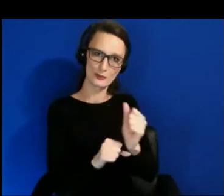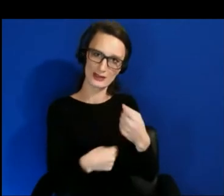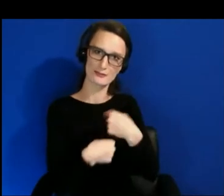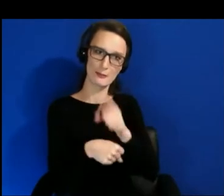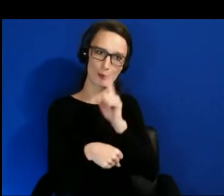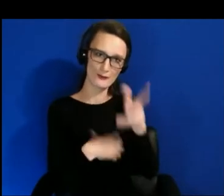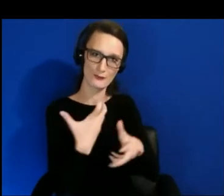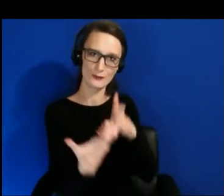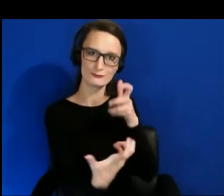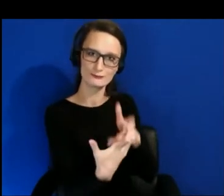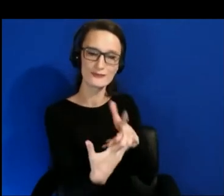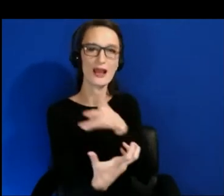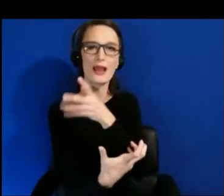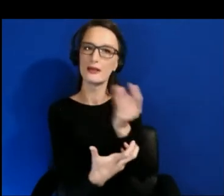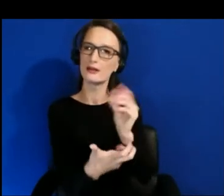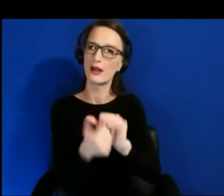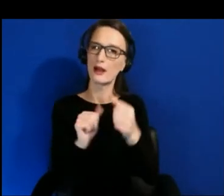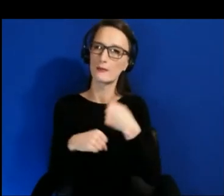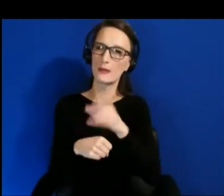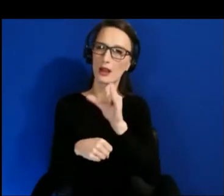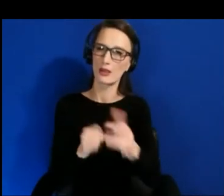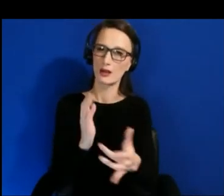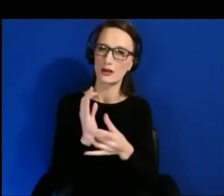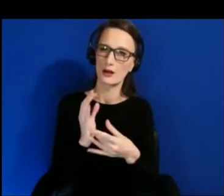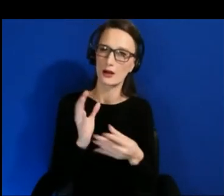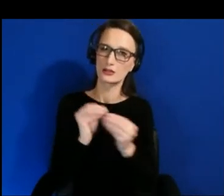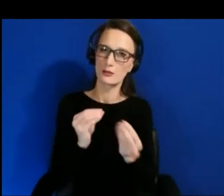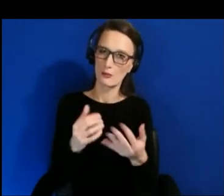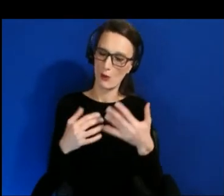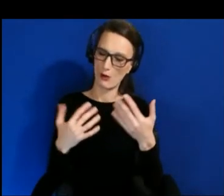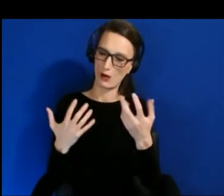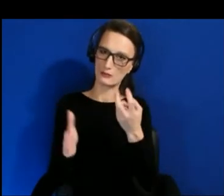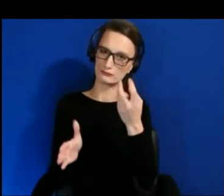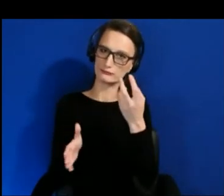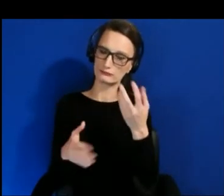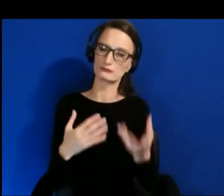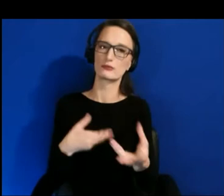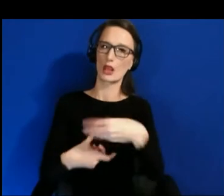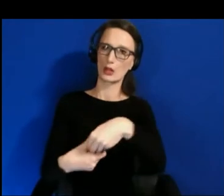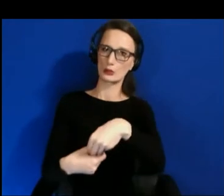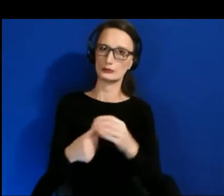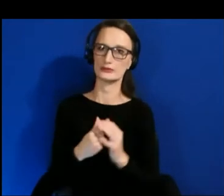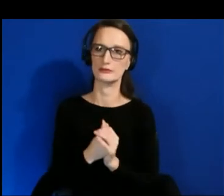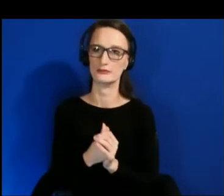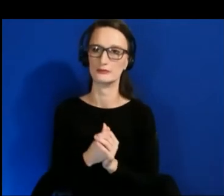Right? So what Andrew did, what was really interesting in the gaming space, to actually have representation